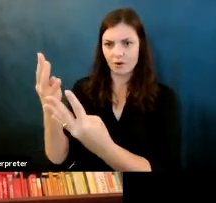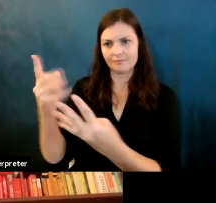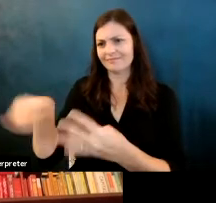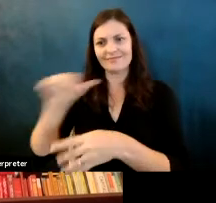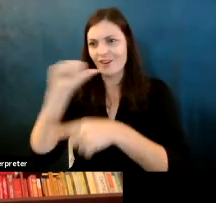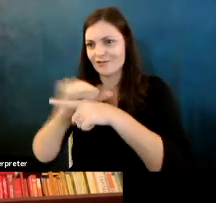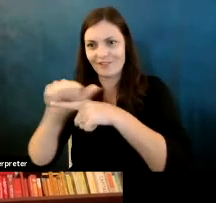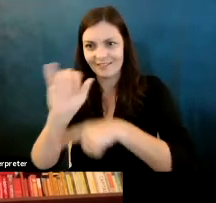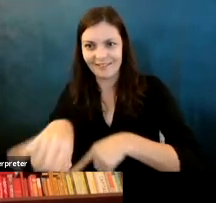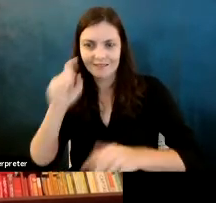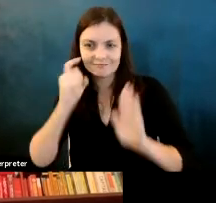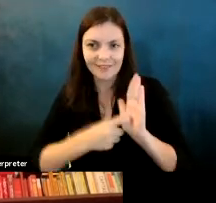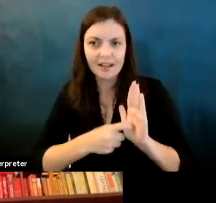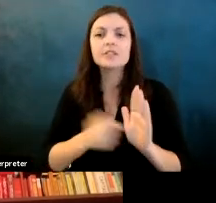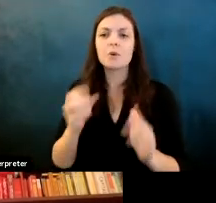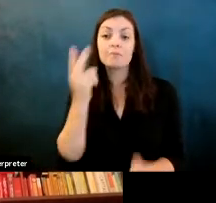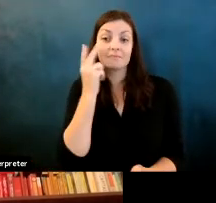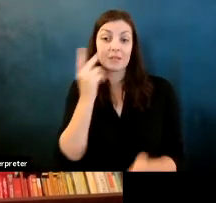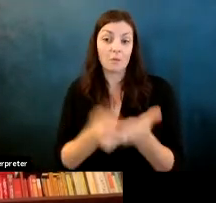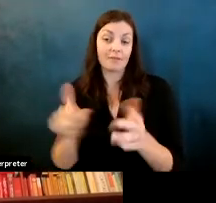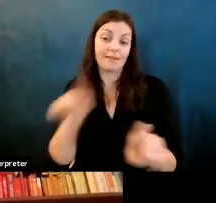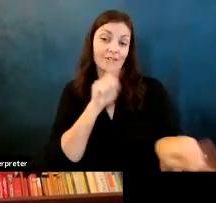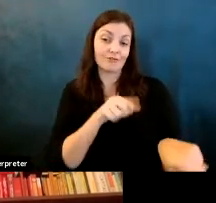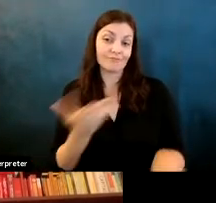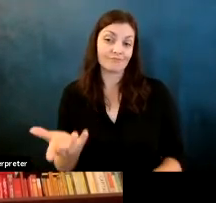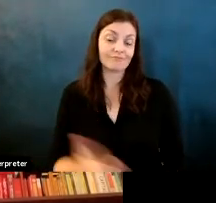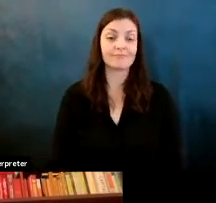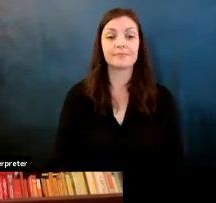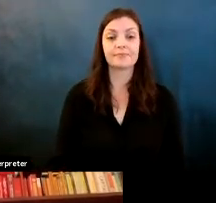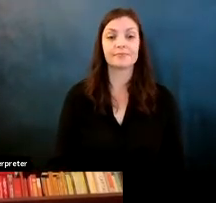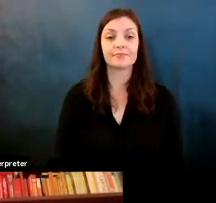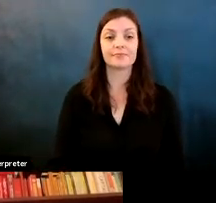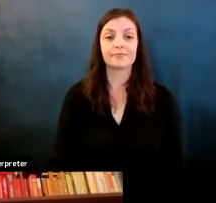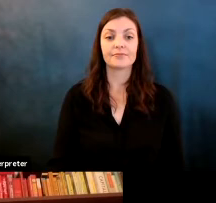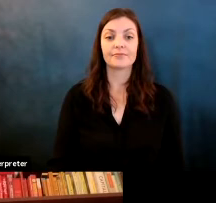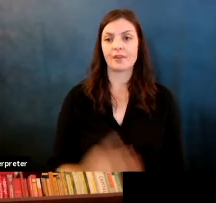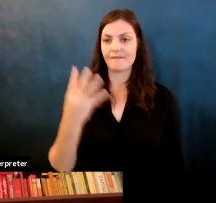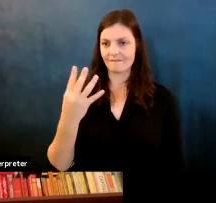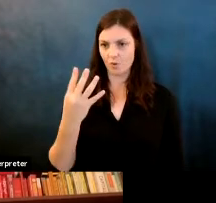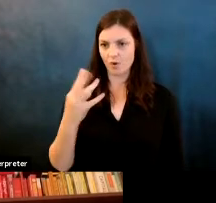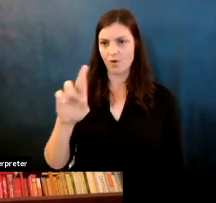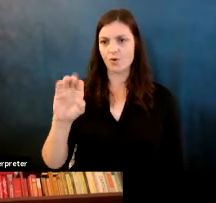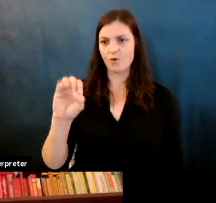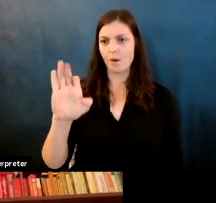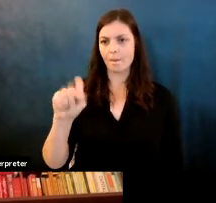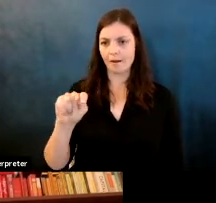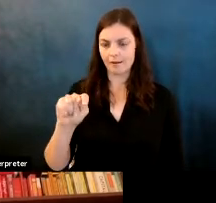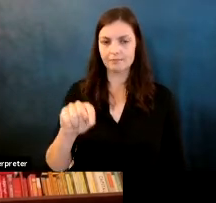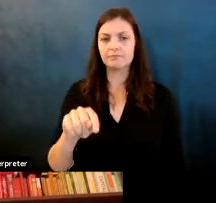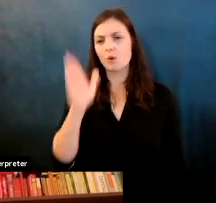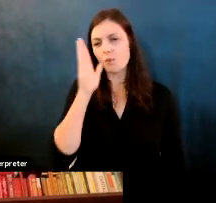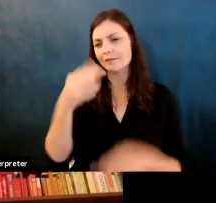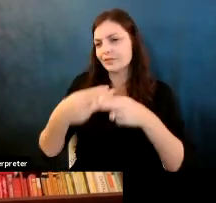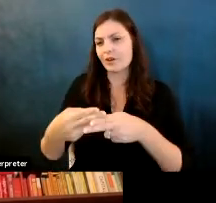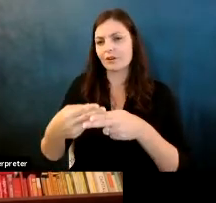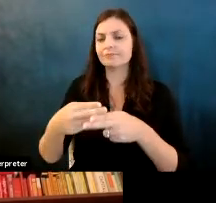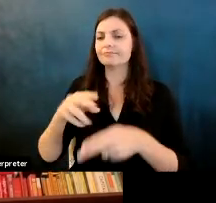Martin Wattenberg: So with that let's see what actually said so, with for robots i'm just going to for simplicity refer to them as robot one, two and three.